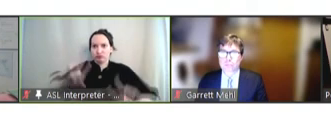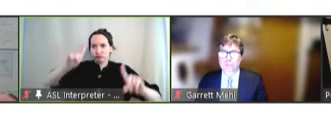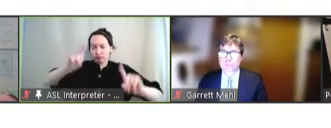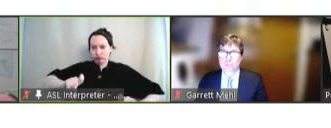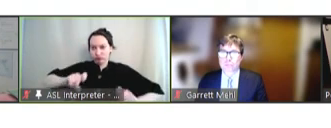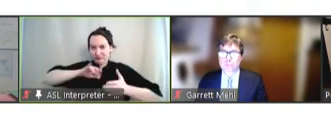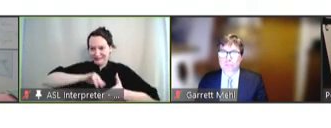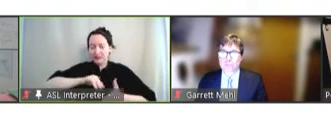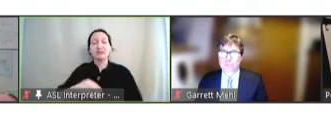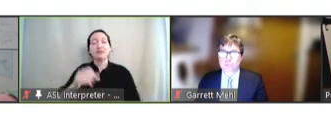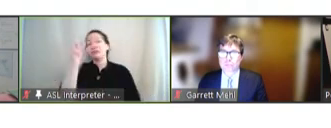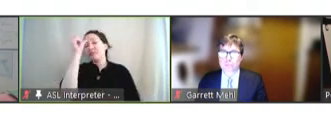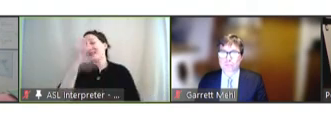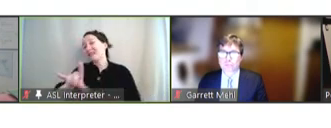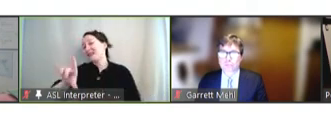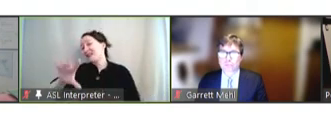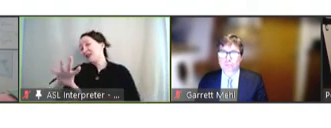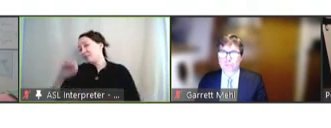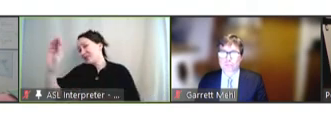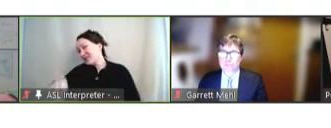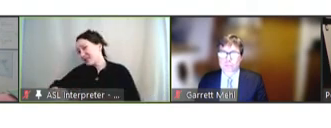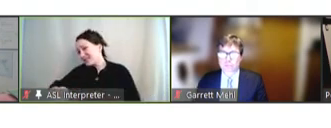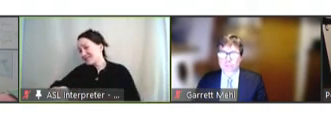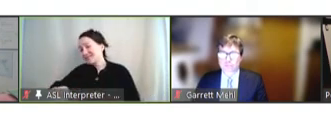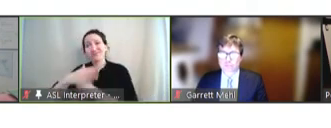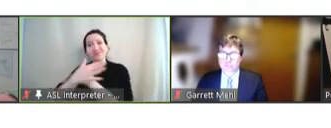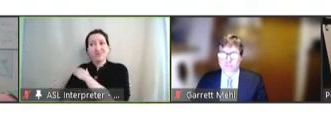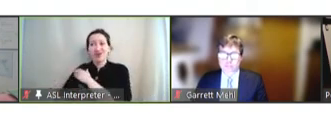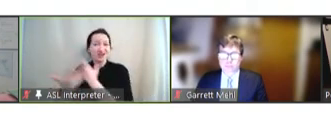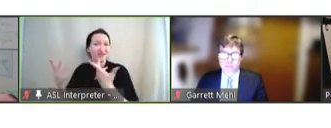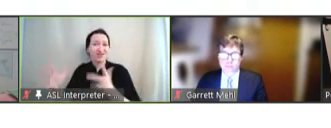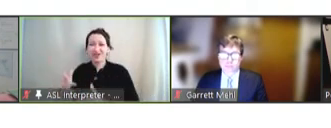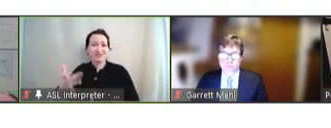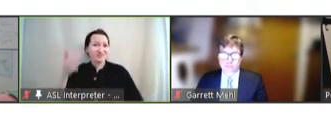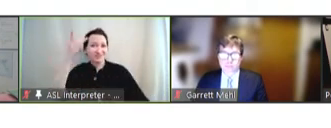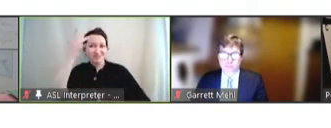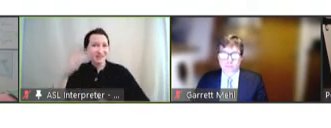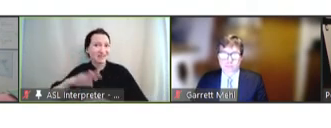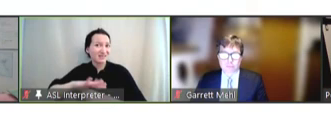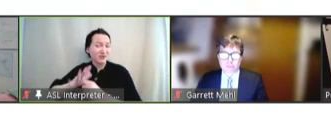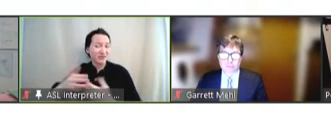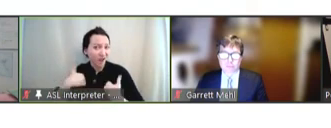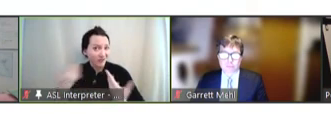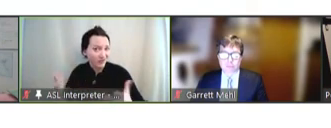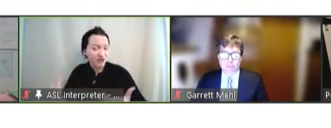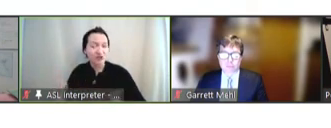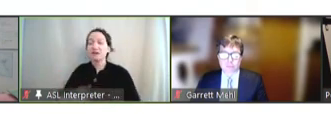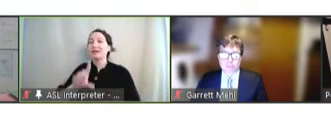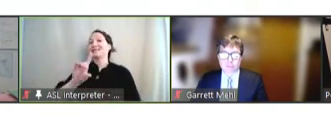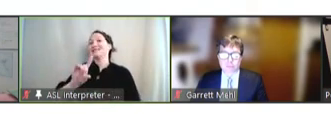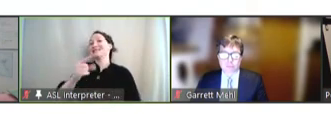in India 85 percent of the country is already infected, so the DCGI, the Indian regulators,